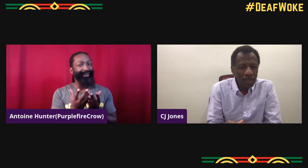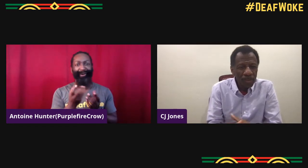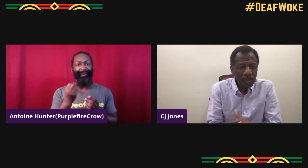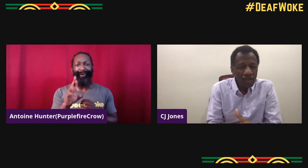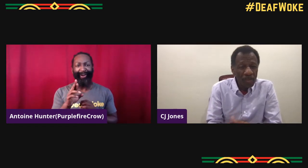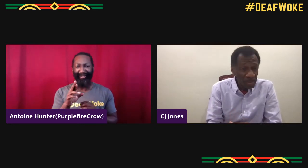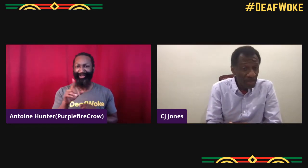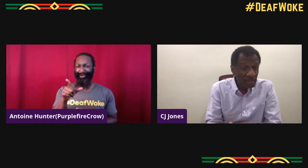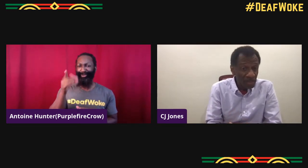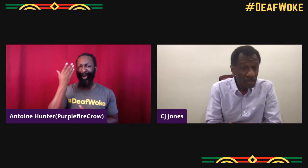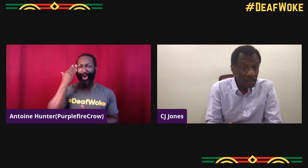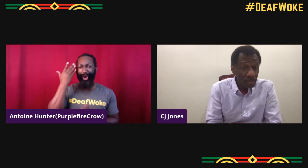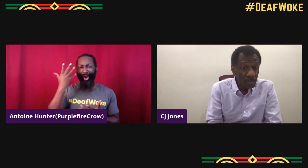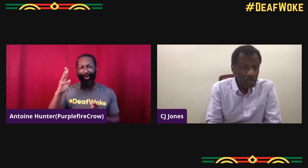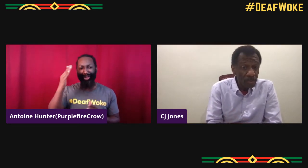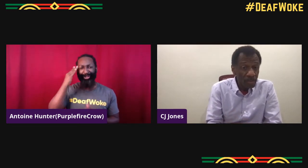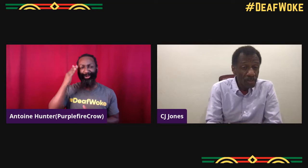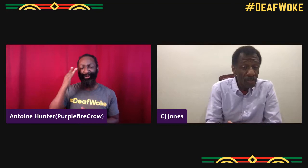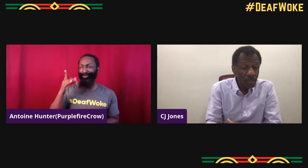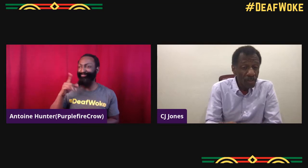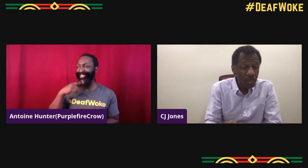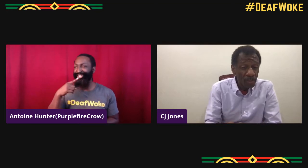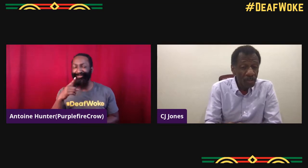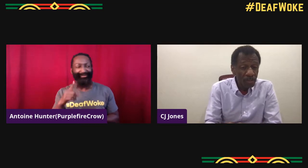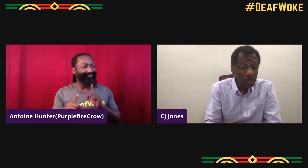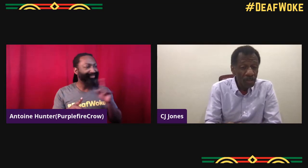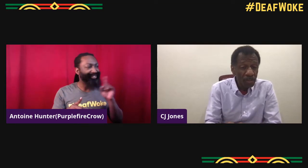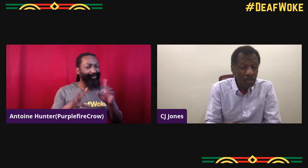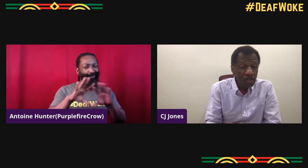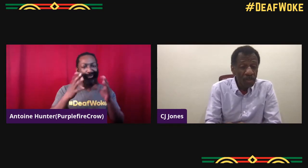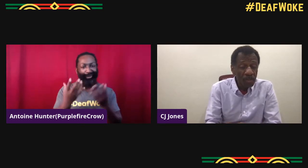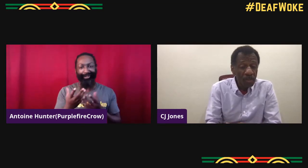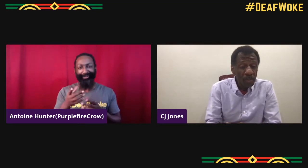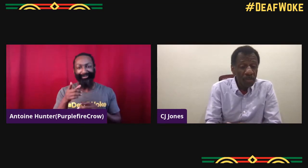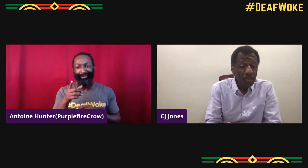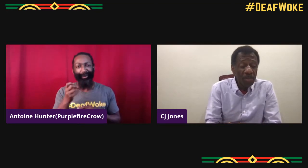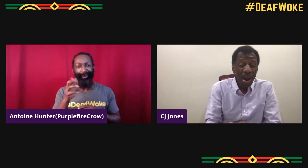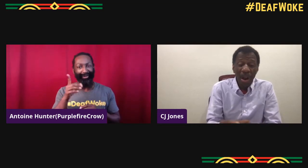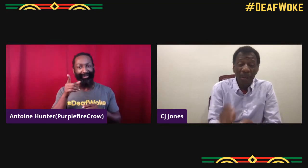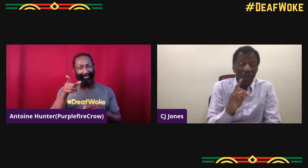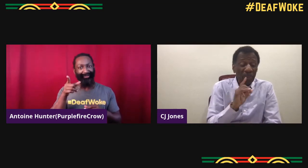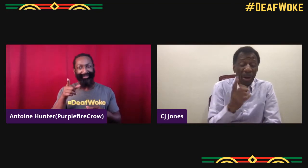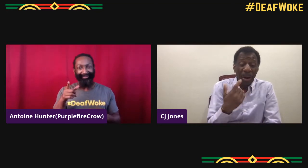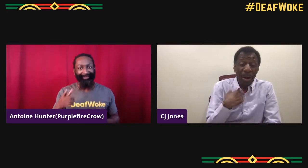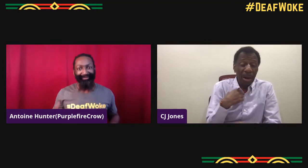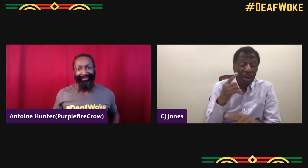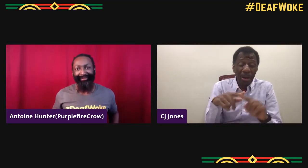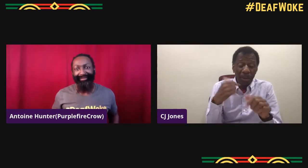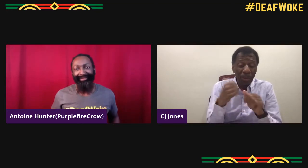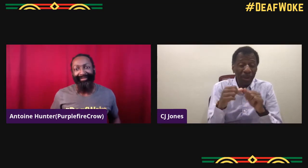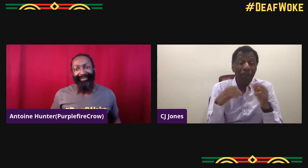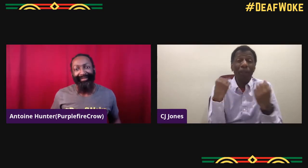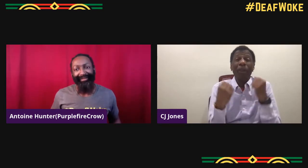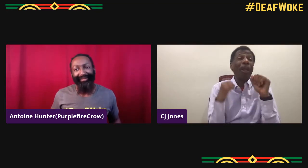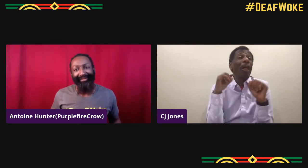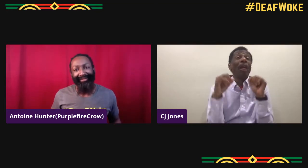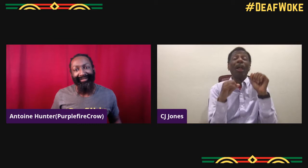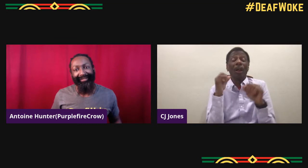That's amazing, so you've been a part of the deaf world, you know what it's like to be a part of both worlds?